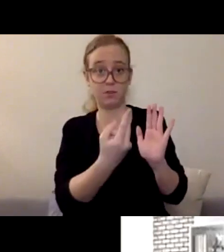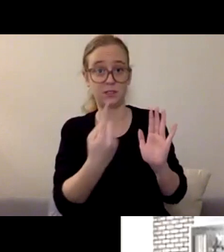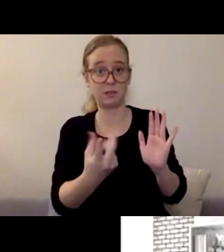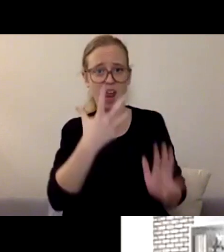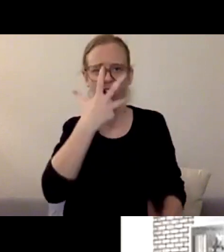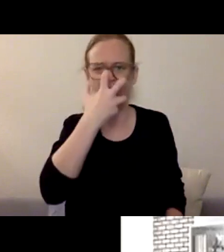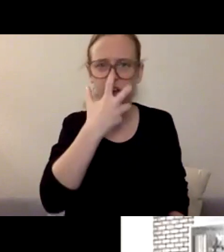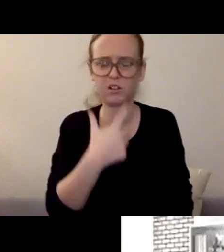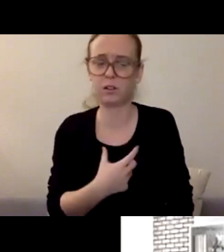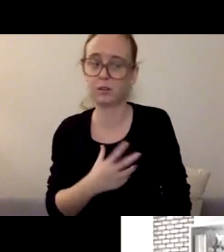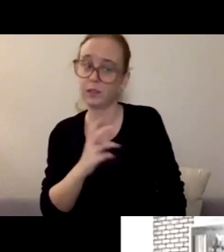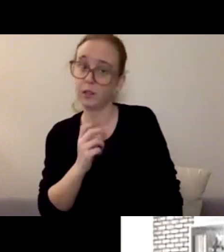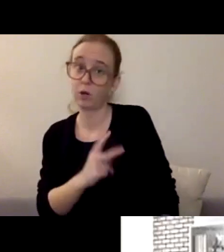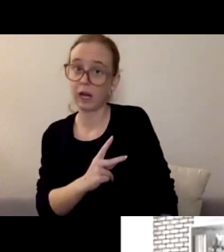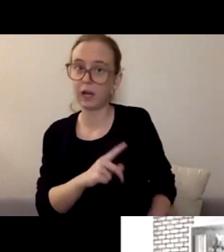woo, that's harder to deal with.